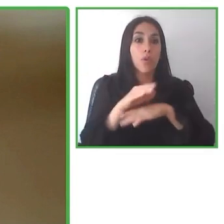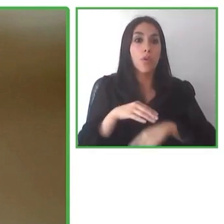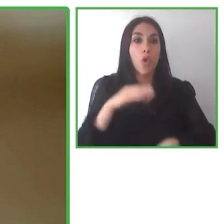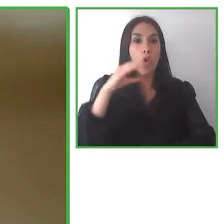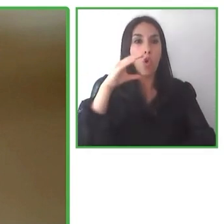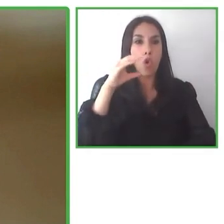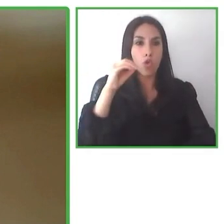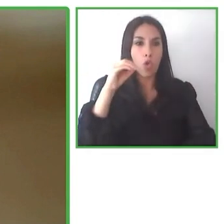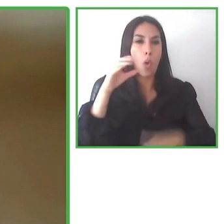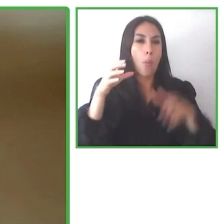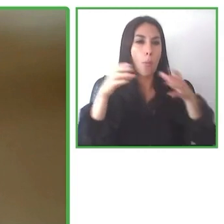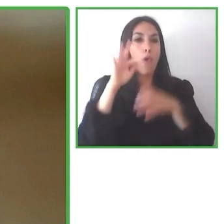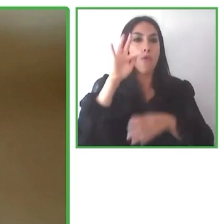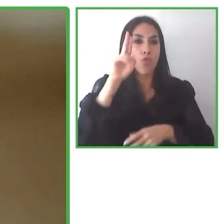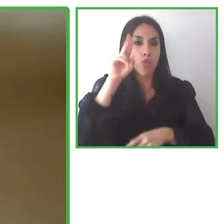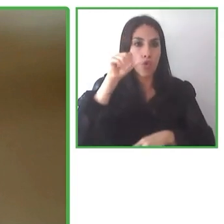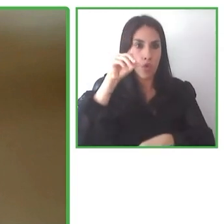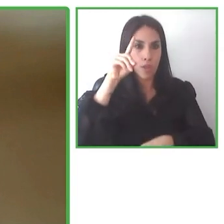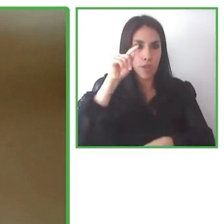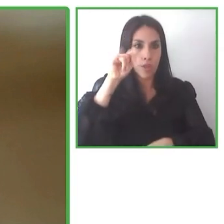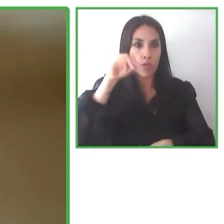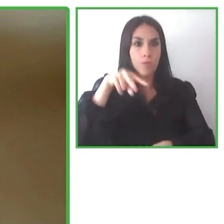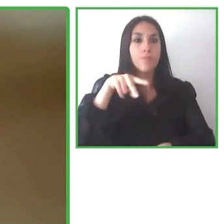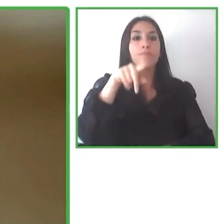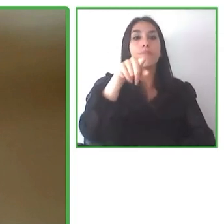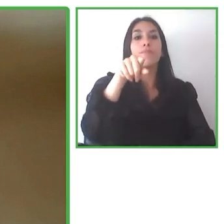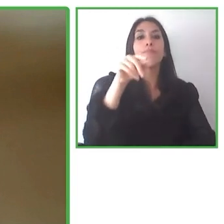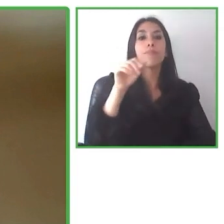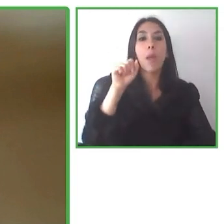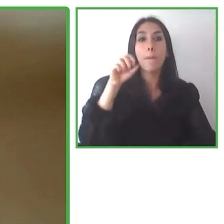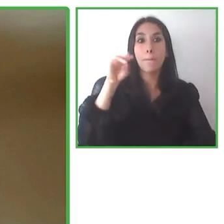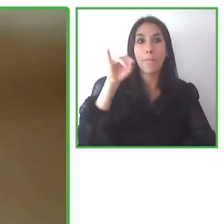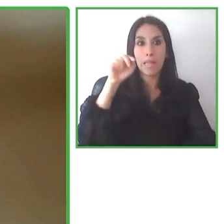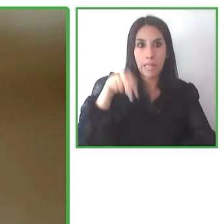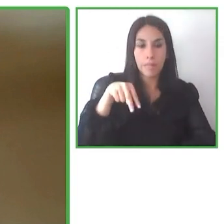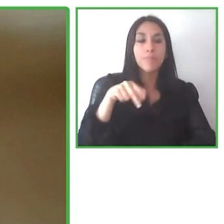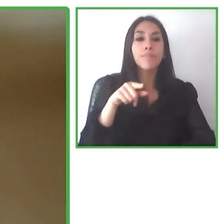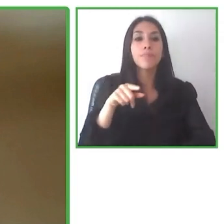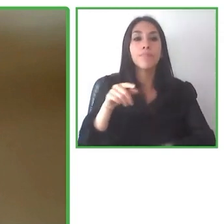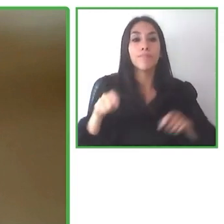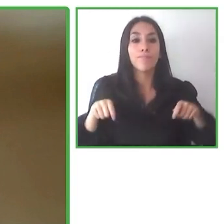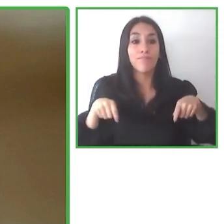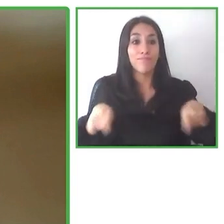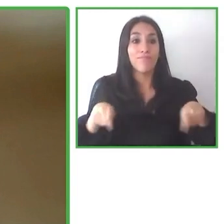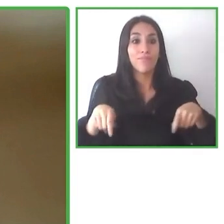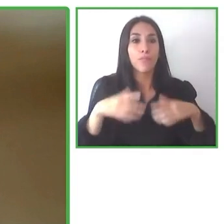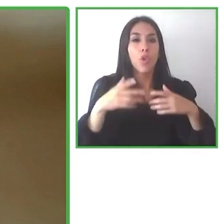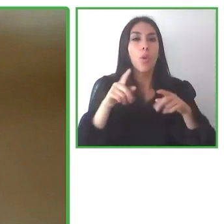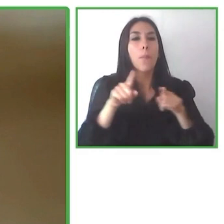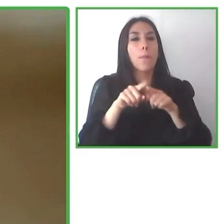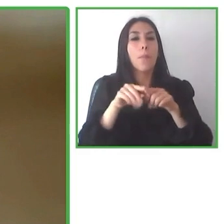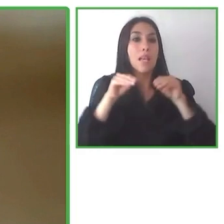This who is the founder of the Amazon lunch, a fully accessible lunch in the Amazon.